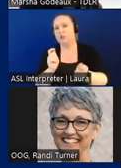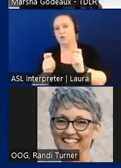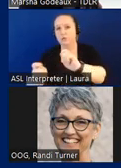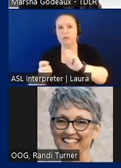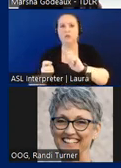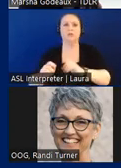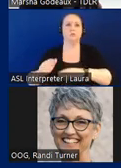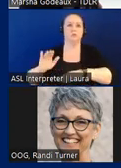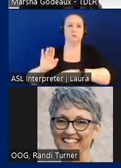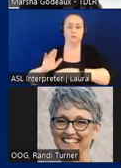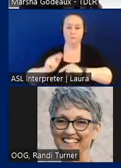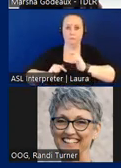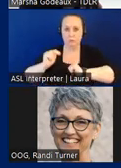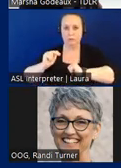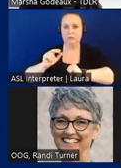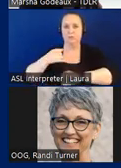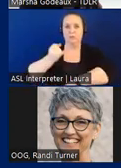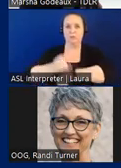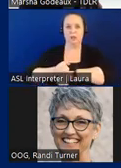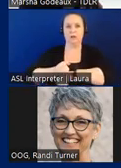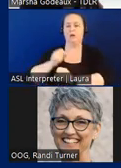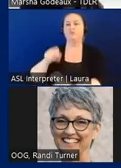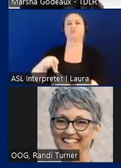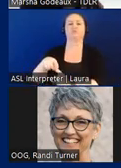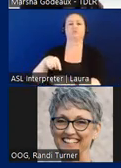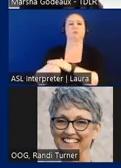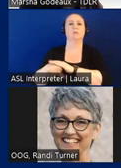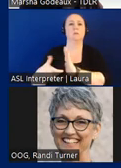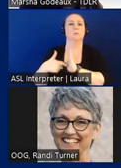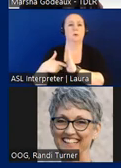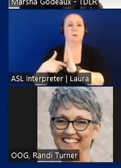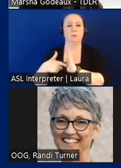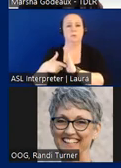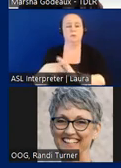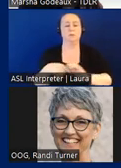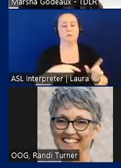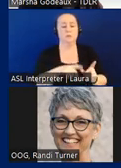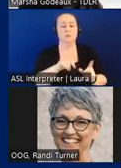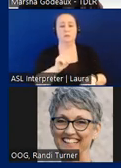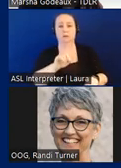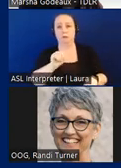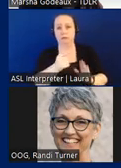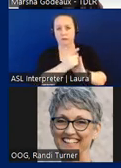to trigger accessibility requirements as opposed to the ADA law which is a regulation of Title I